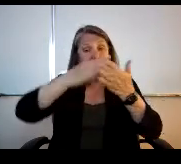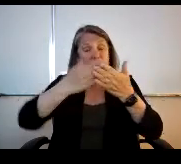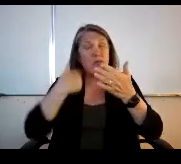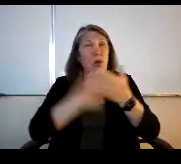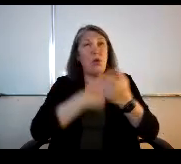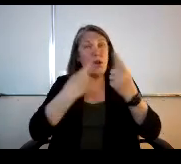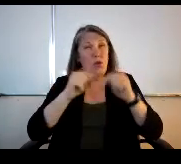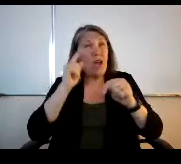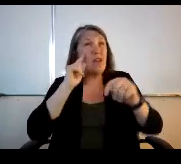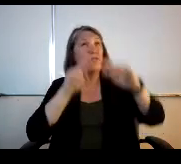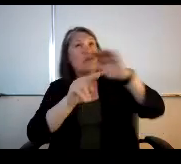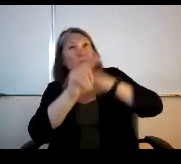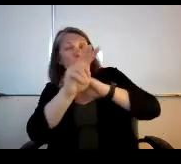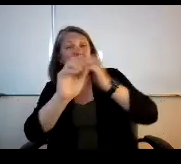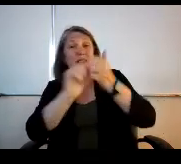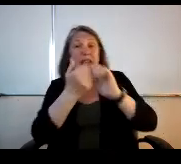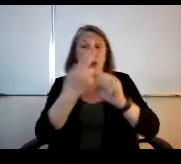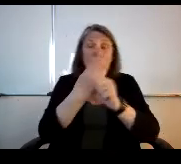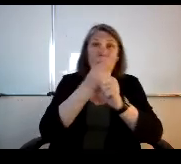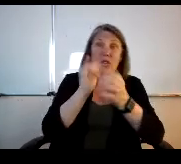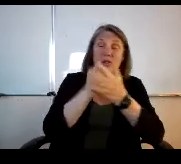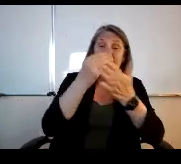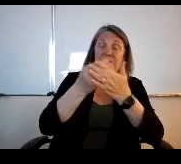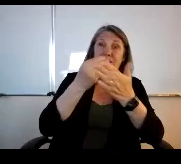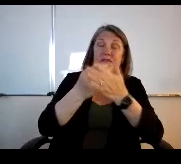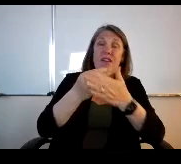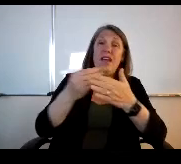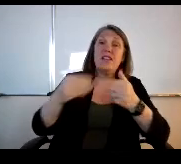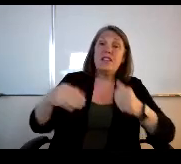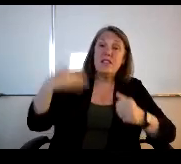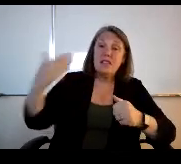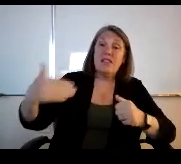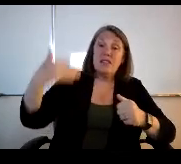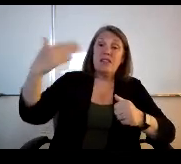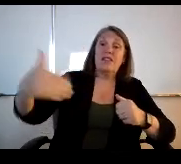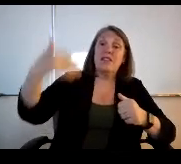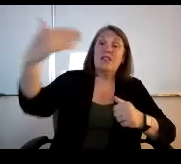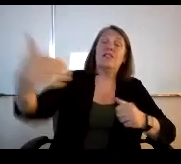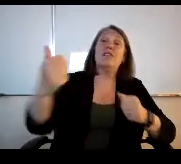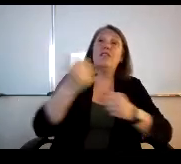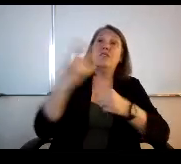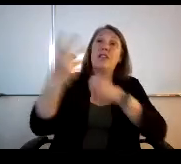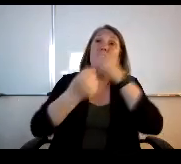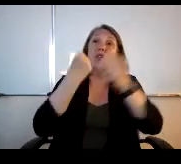Really, how are we going to use these funds over multiple years? And then as I said,